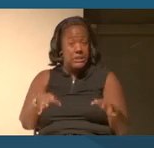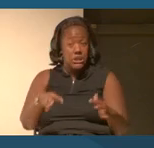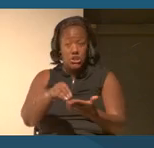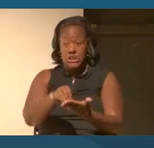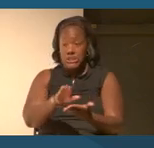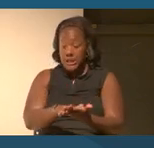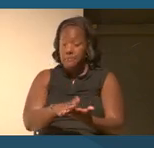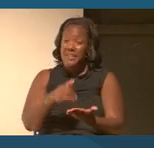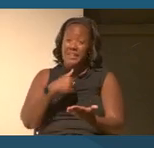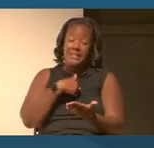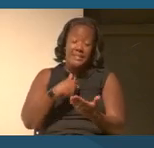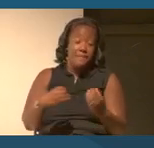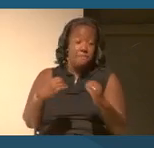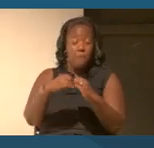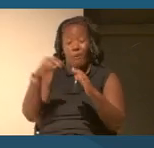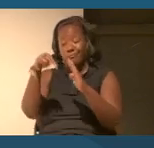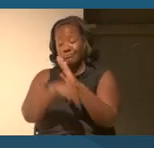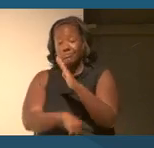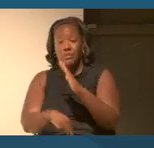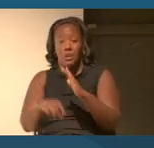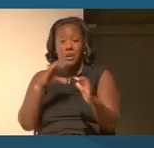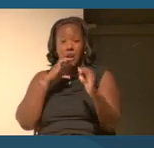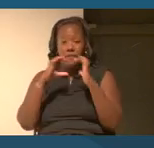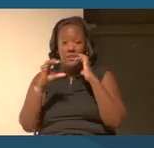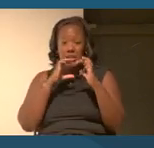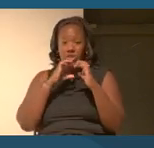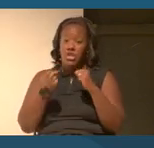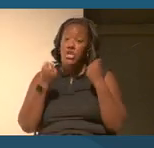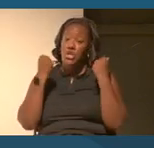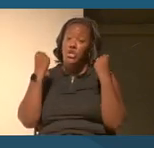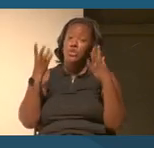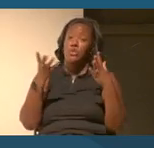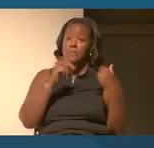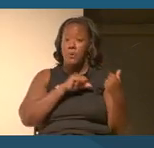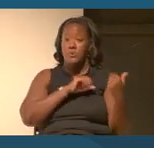So multiple ways that these might be used in different settings.